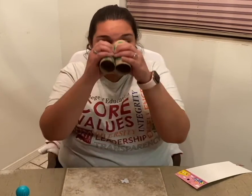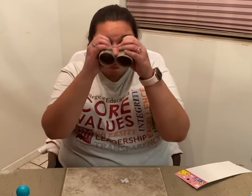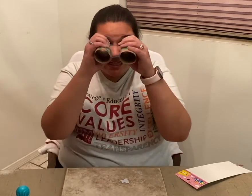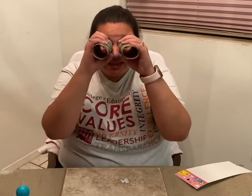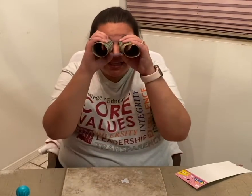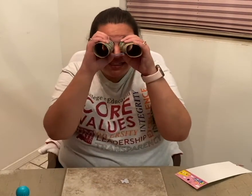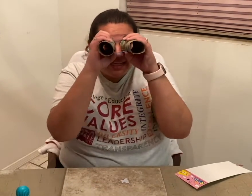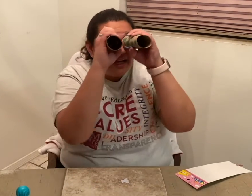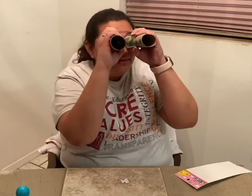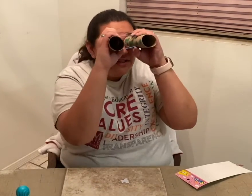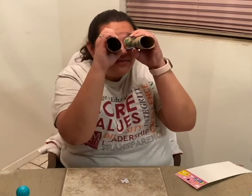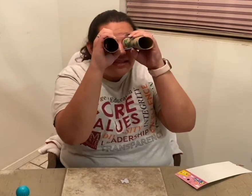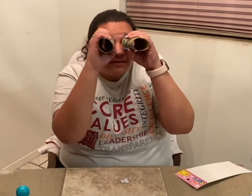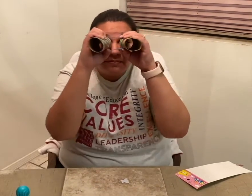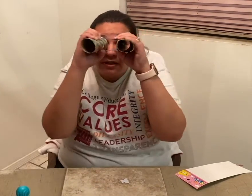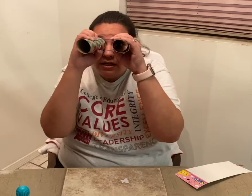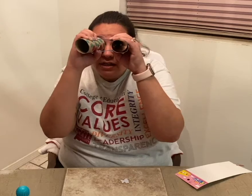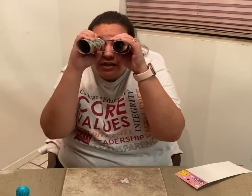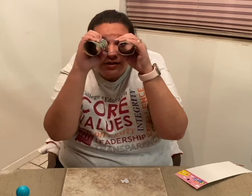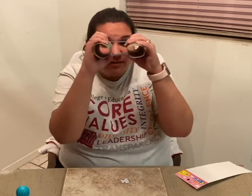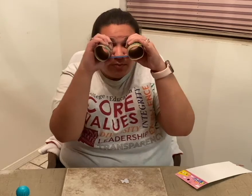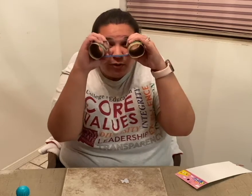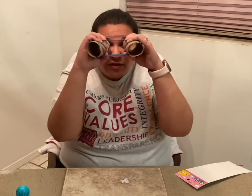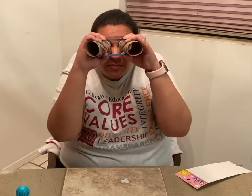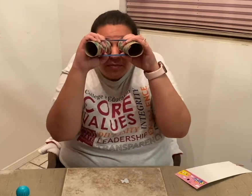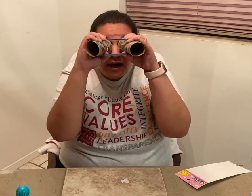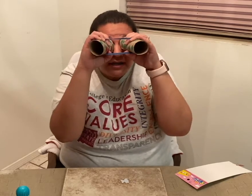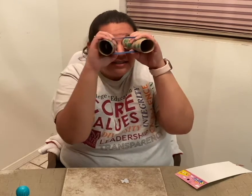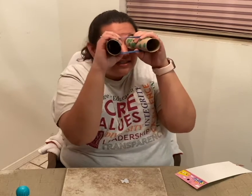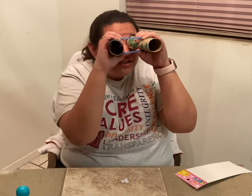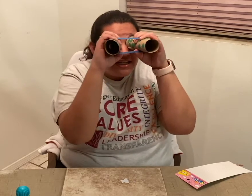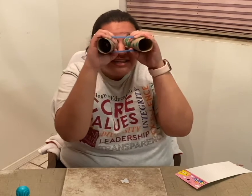see? This is how you would use them! You can pull them apart to adjust them to